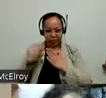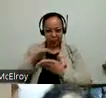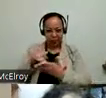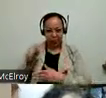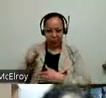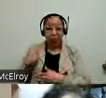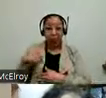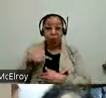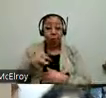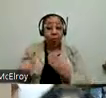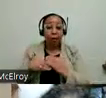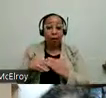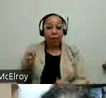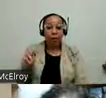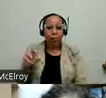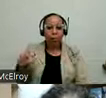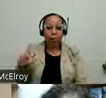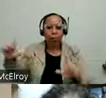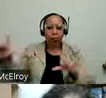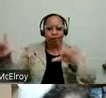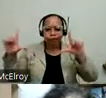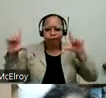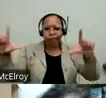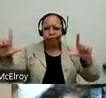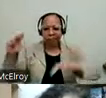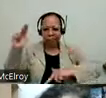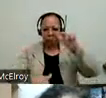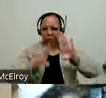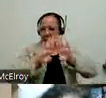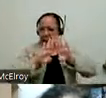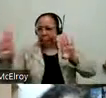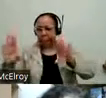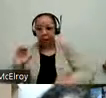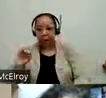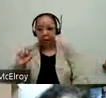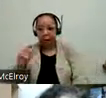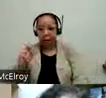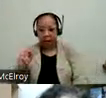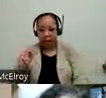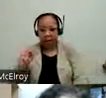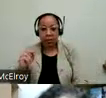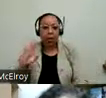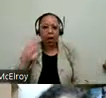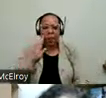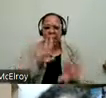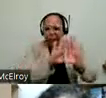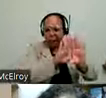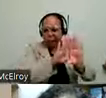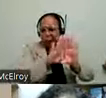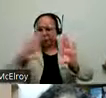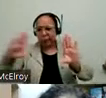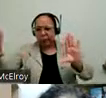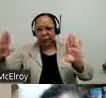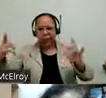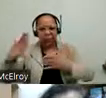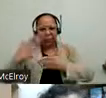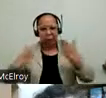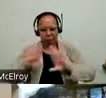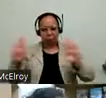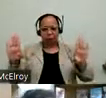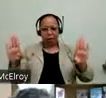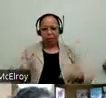Center we are atting a mural to the side of the building. It's going to